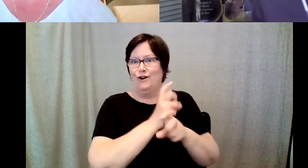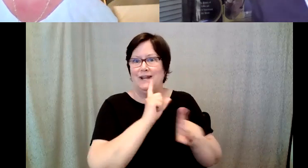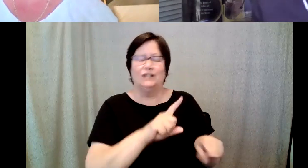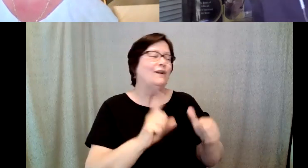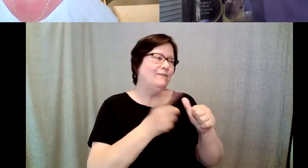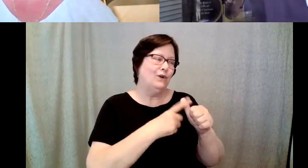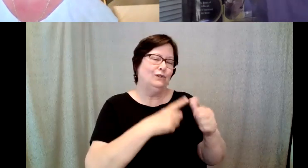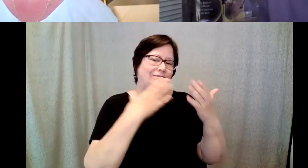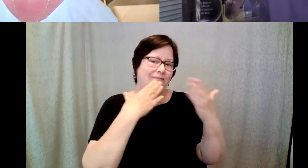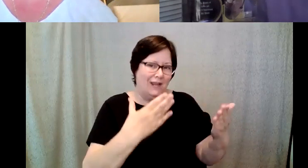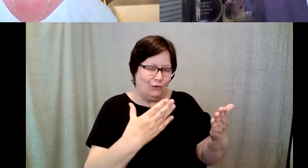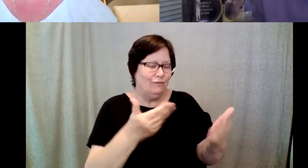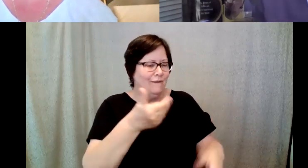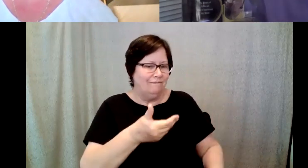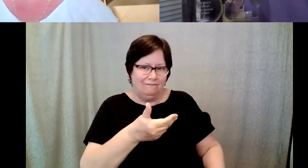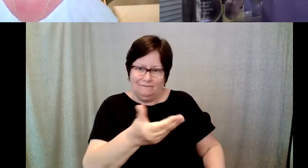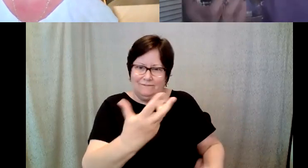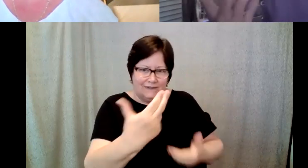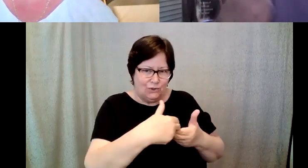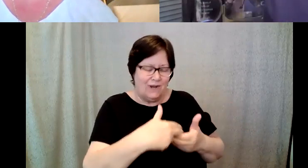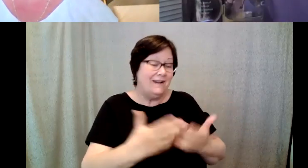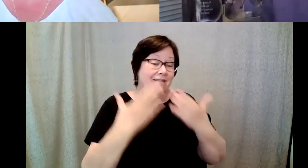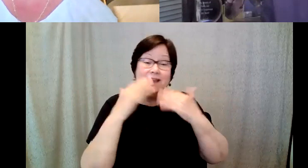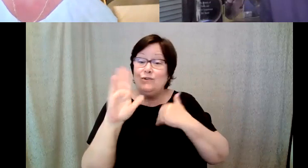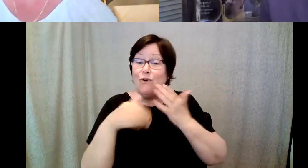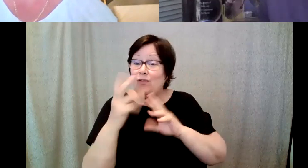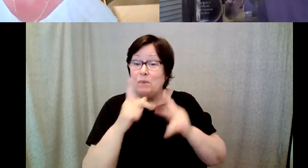me to join you and thank you to everybody who's tuned in it's really an honor.